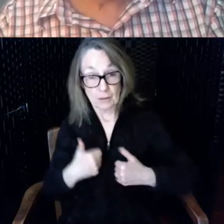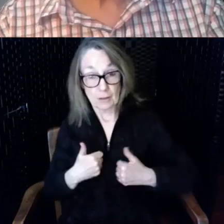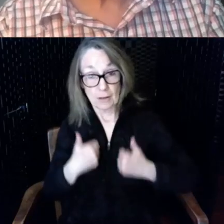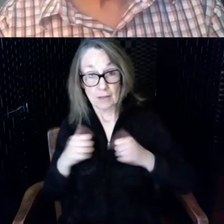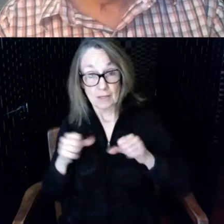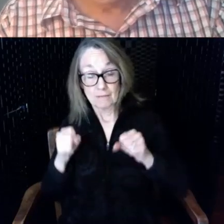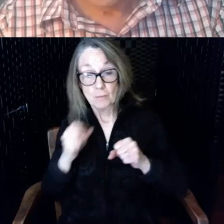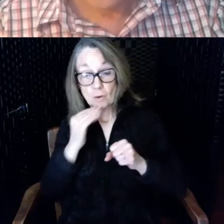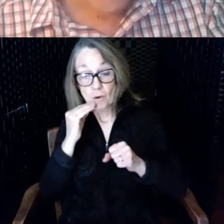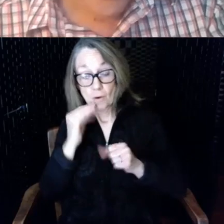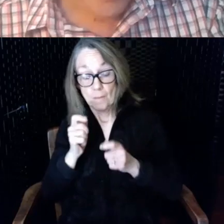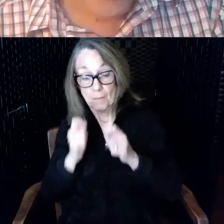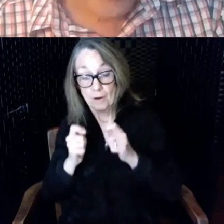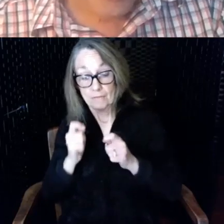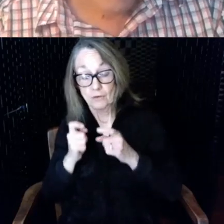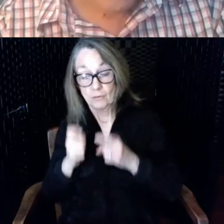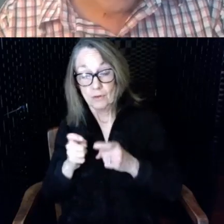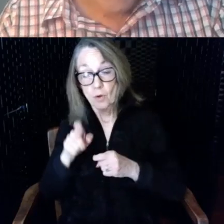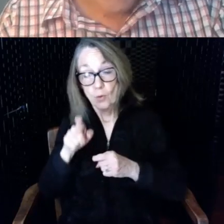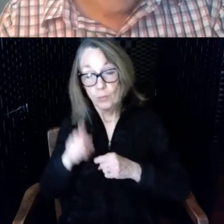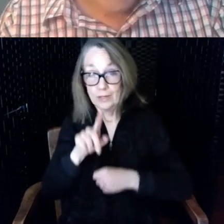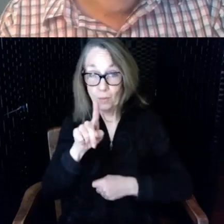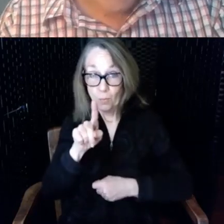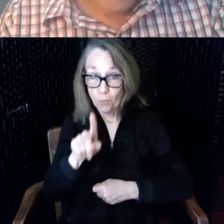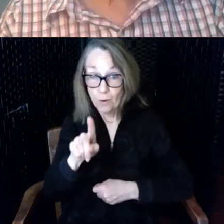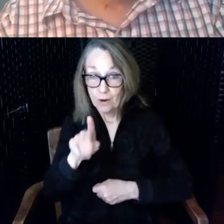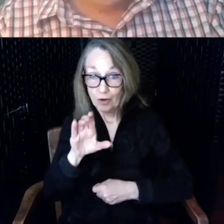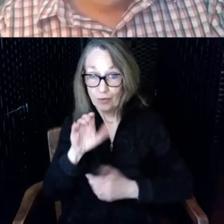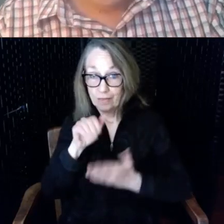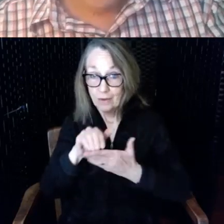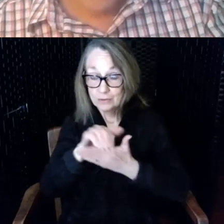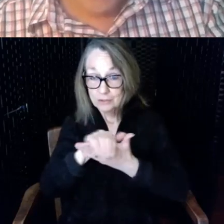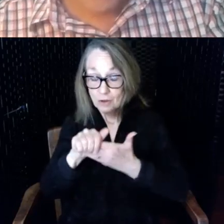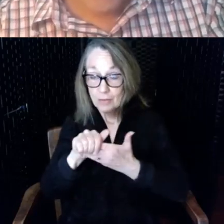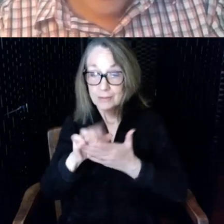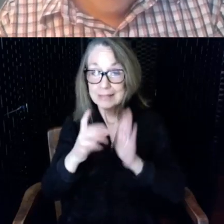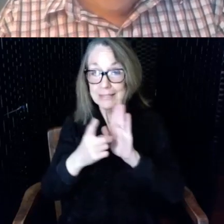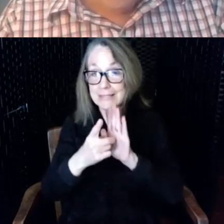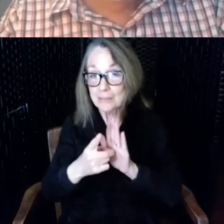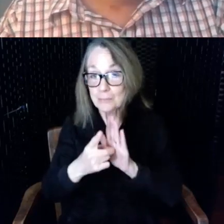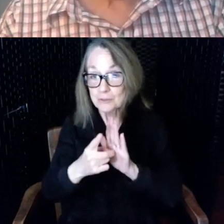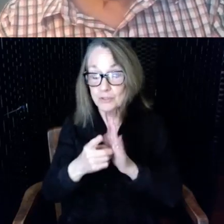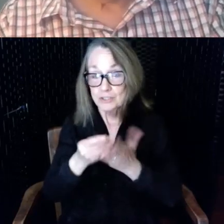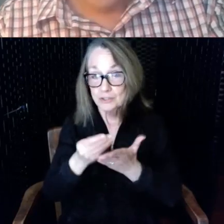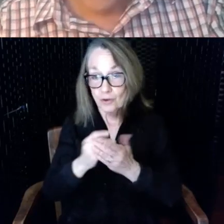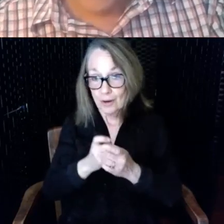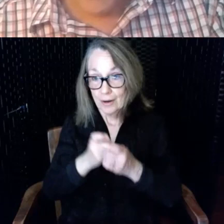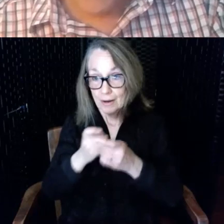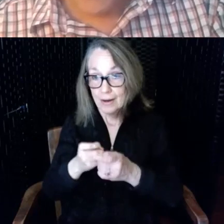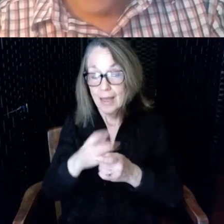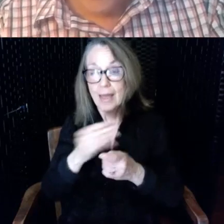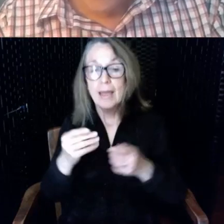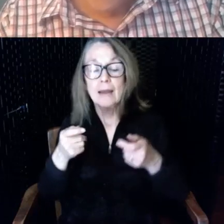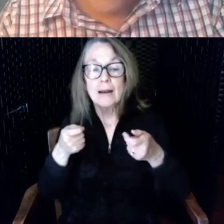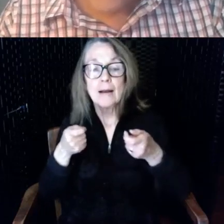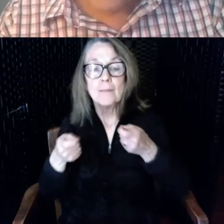would need $100,000 demonstration grant and a managing organization under the